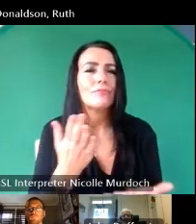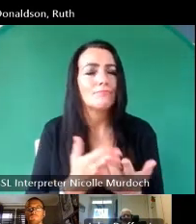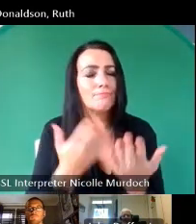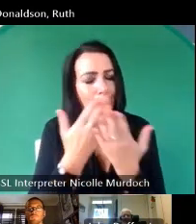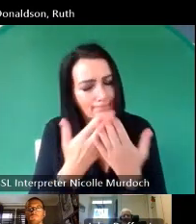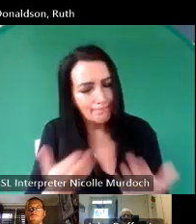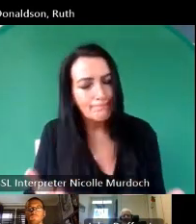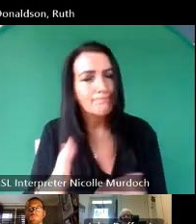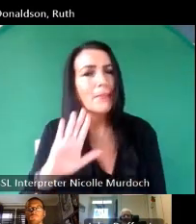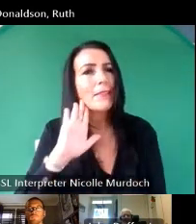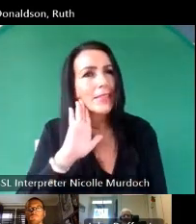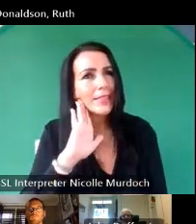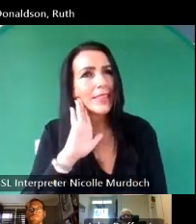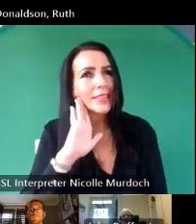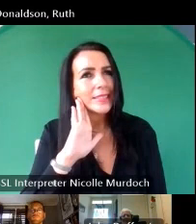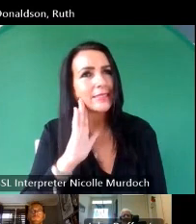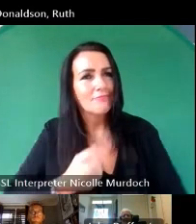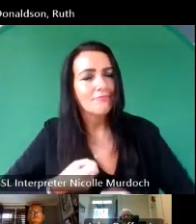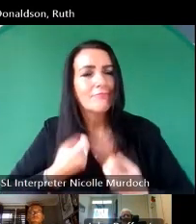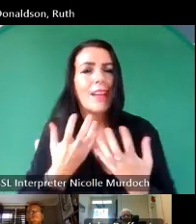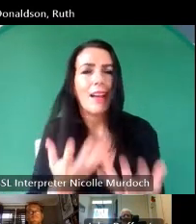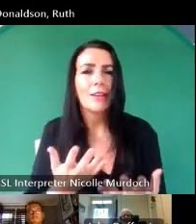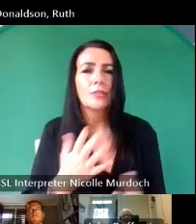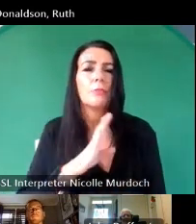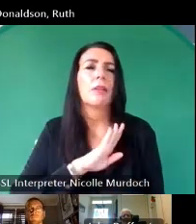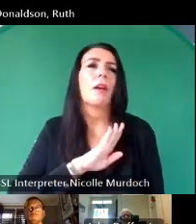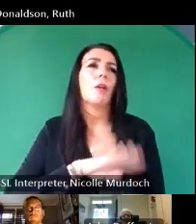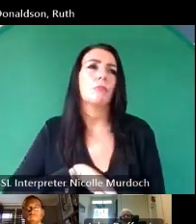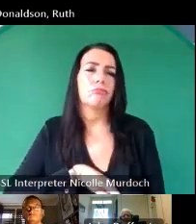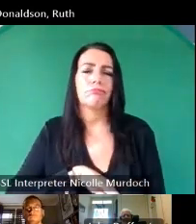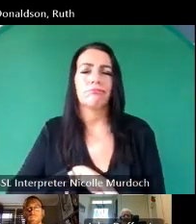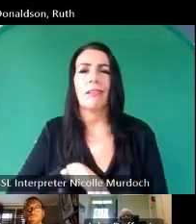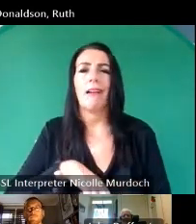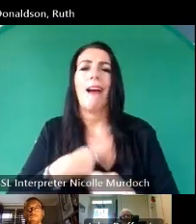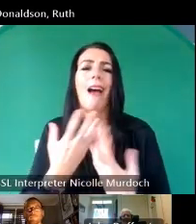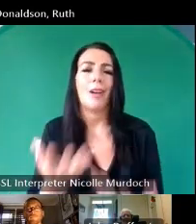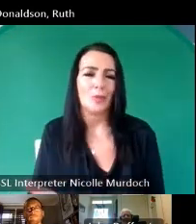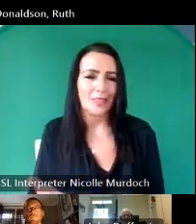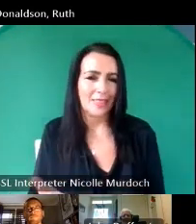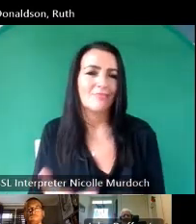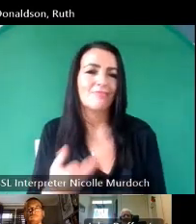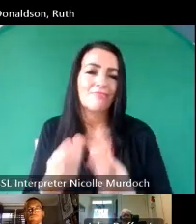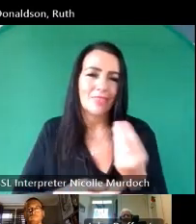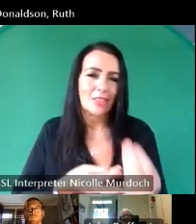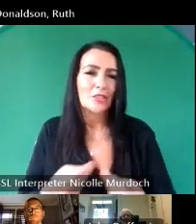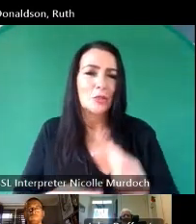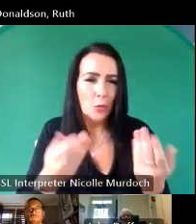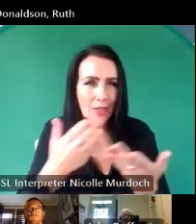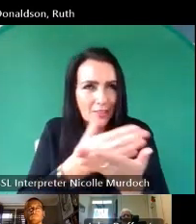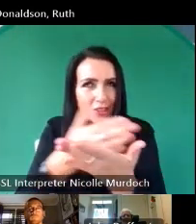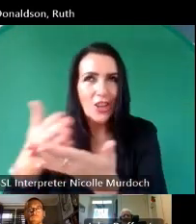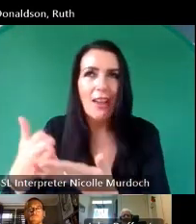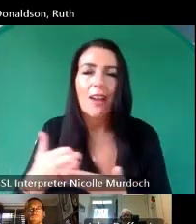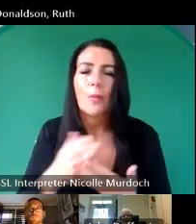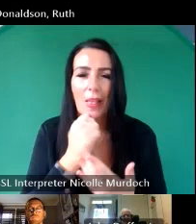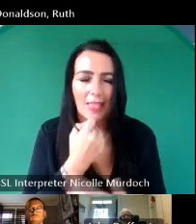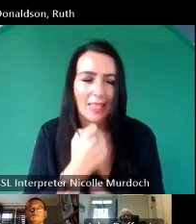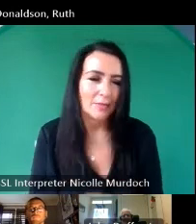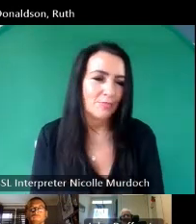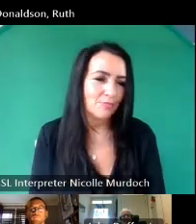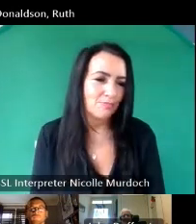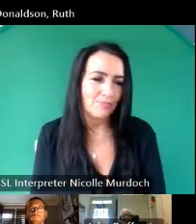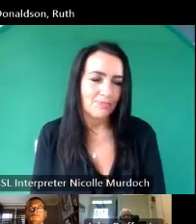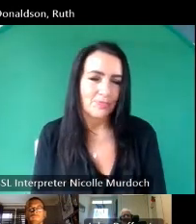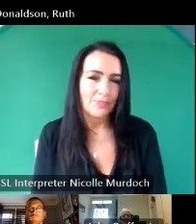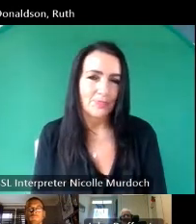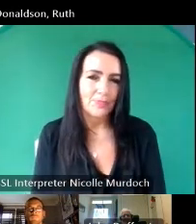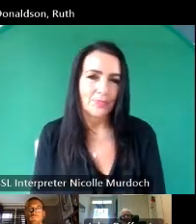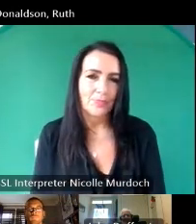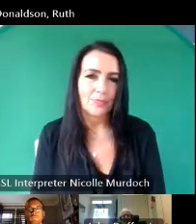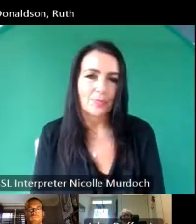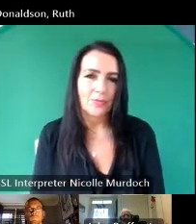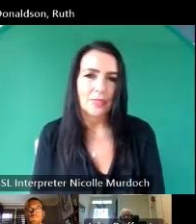and he uh is is relieved um that now his story will be shared um so that was uh some insight